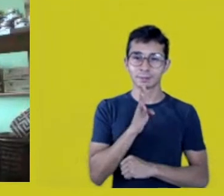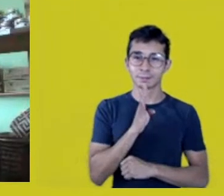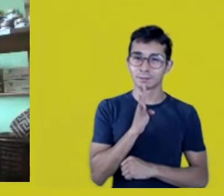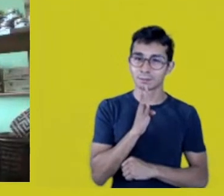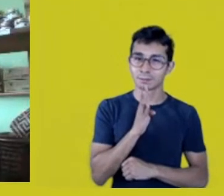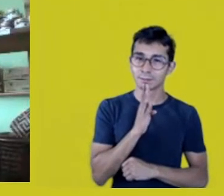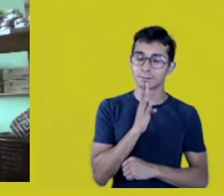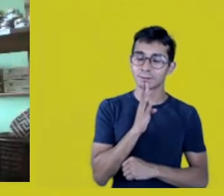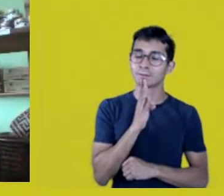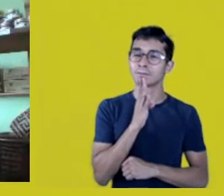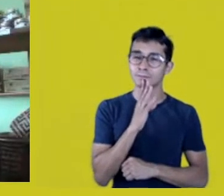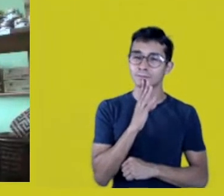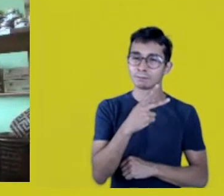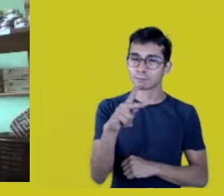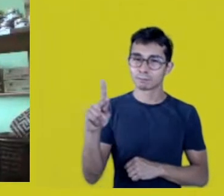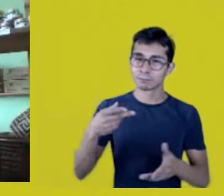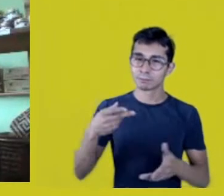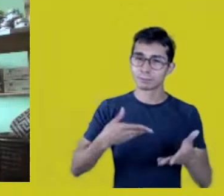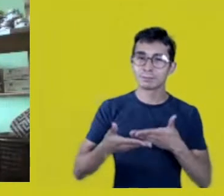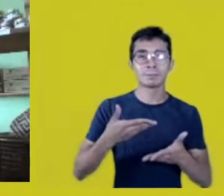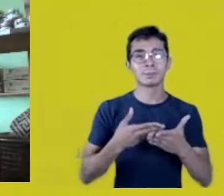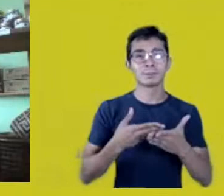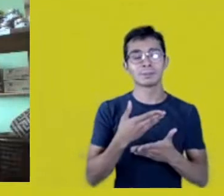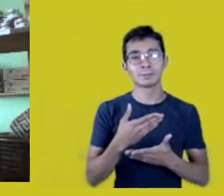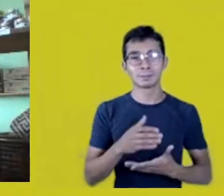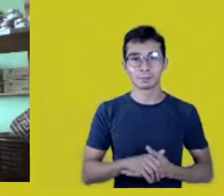which belongs to a whole collective, a whole ethnicity,